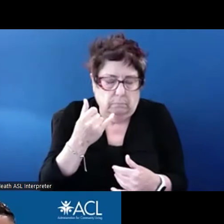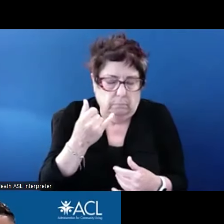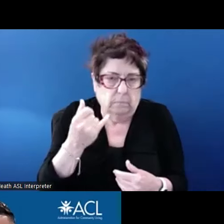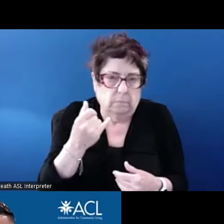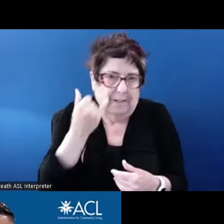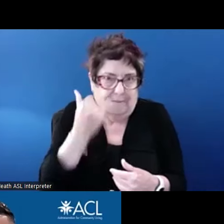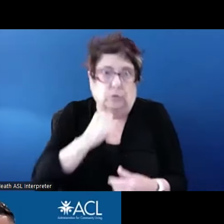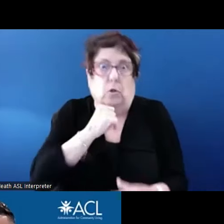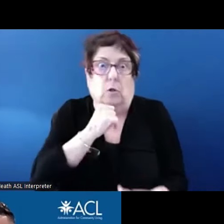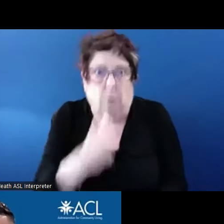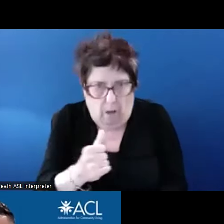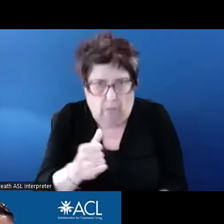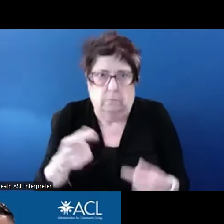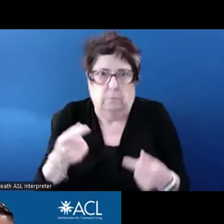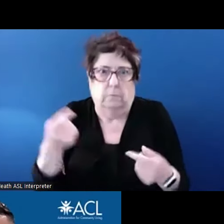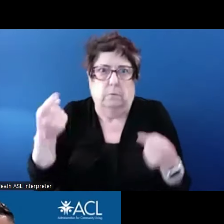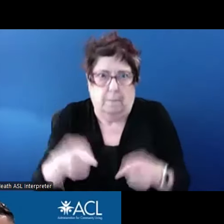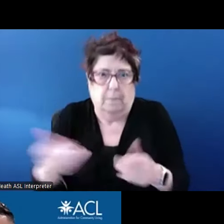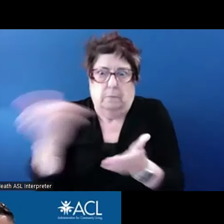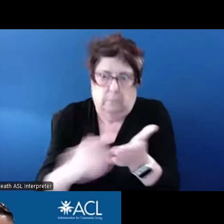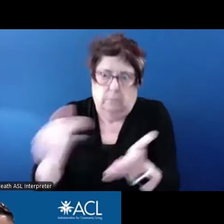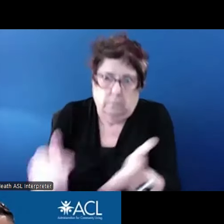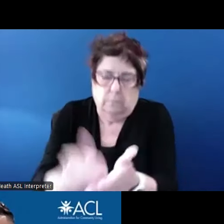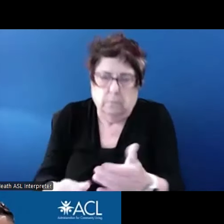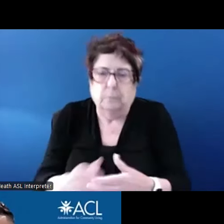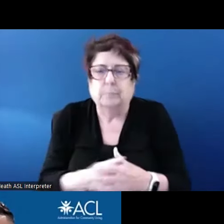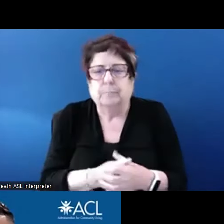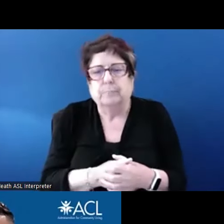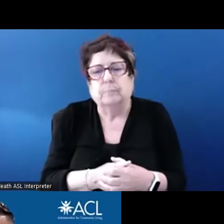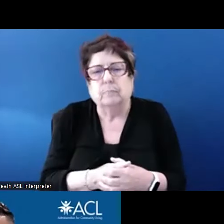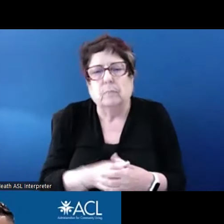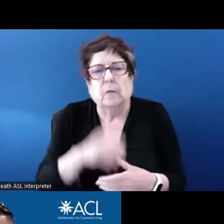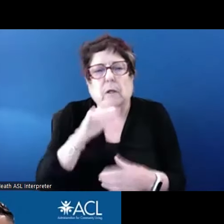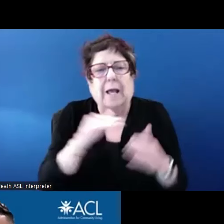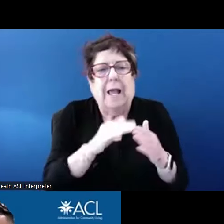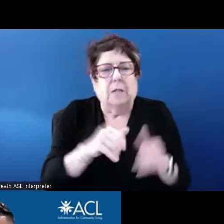it is not considered income. So housing authorities only look at income sources actually